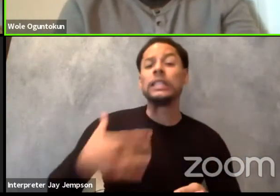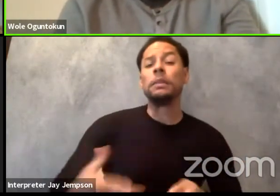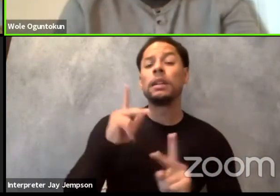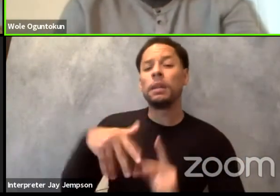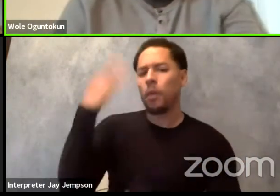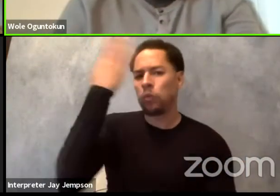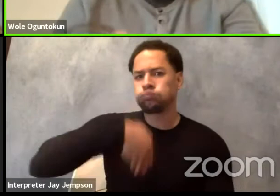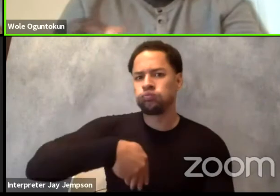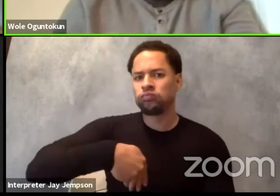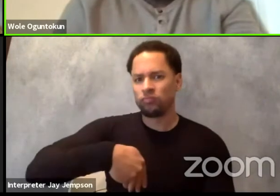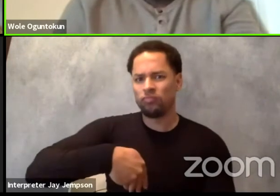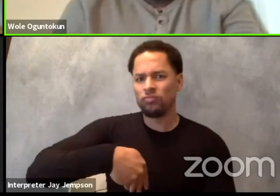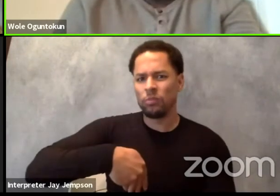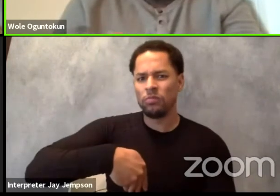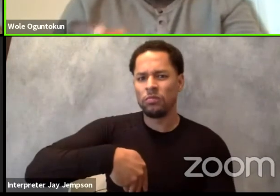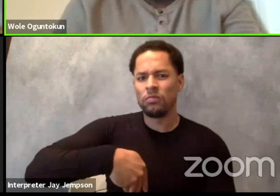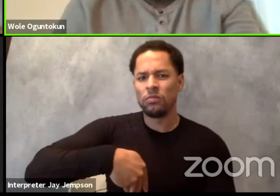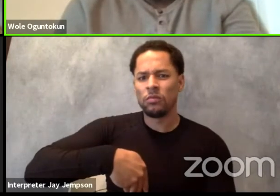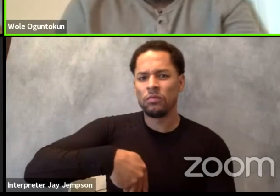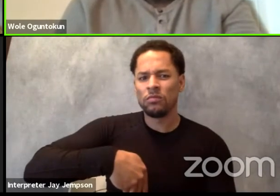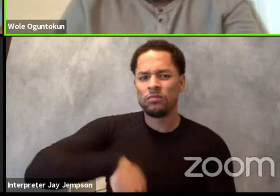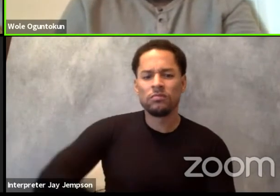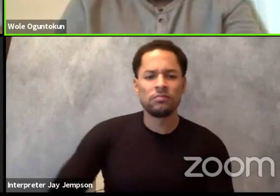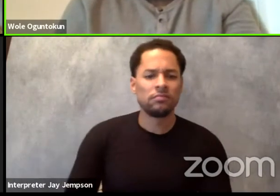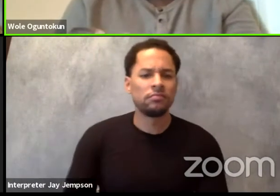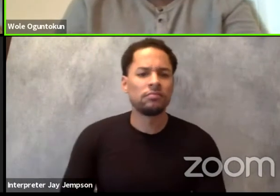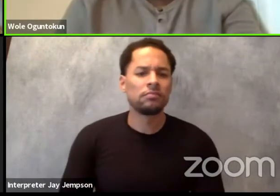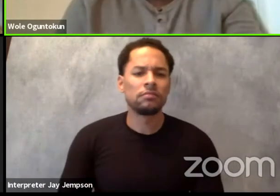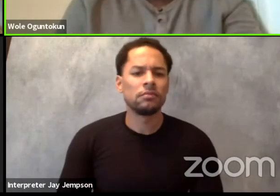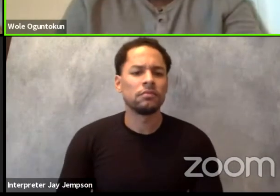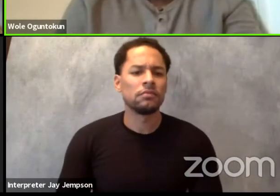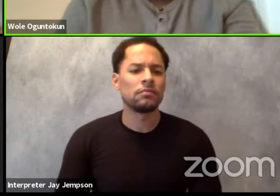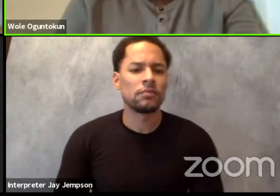So when we say the institutionalized dramaturge